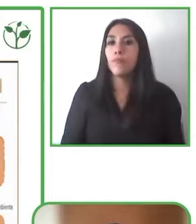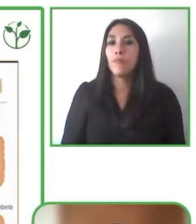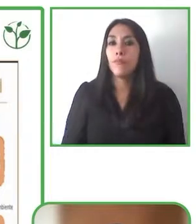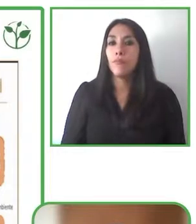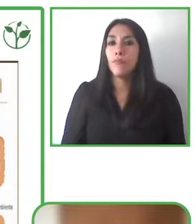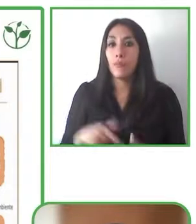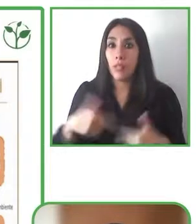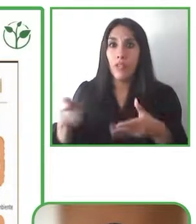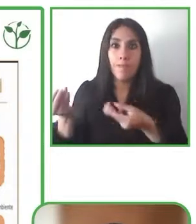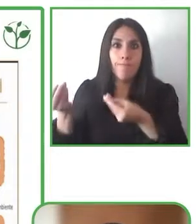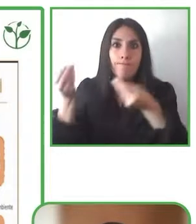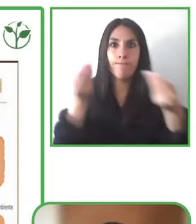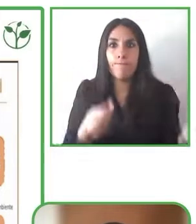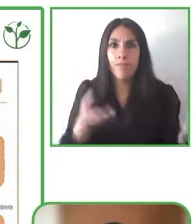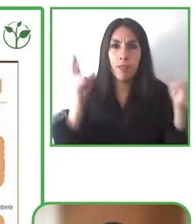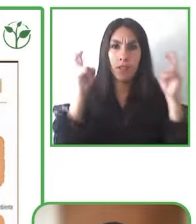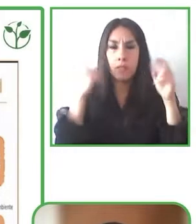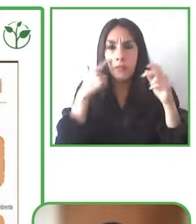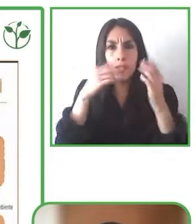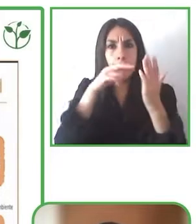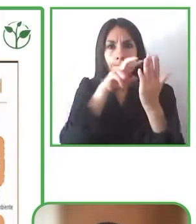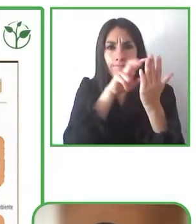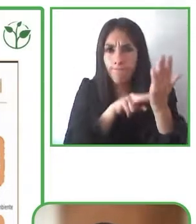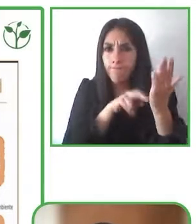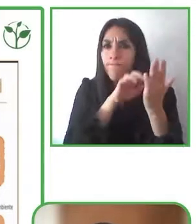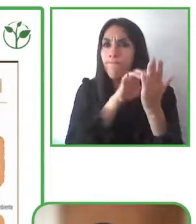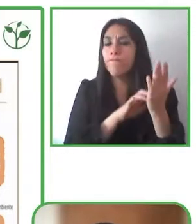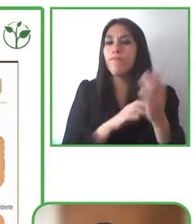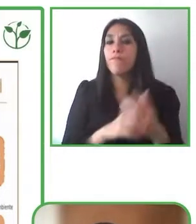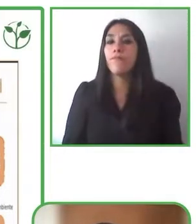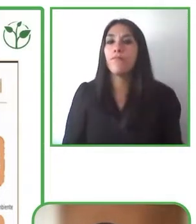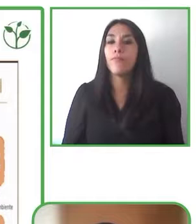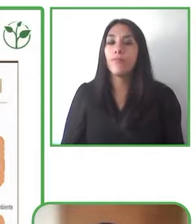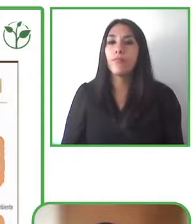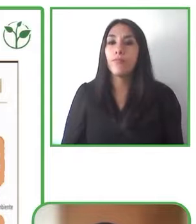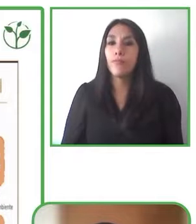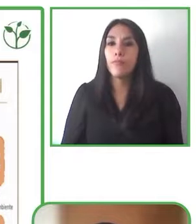world and the development that we had had before